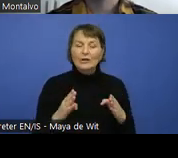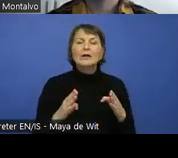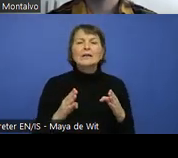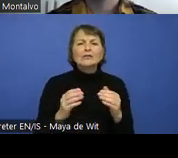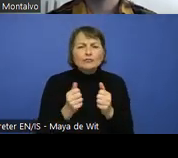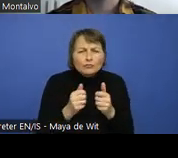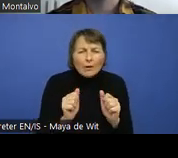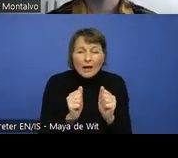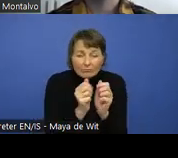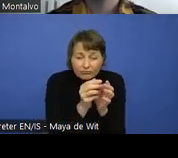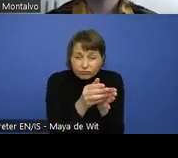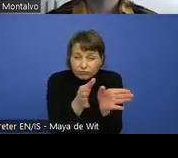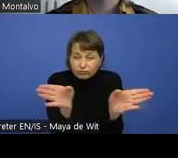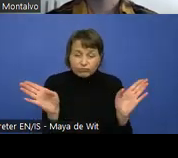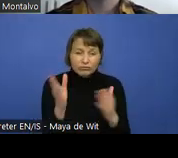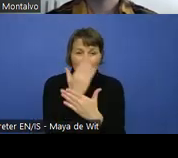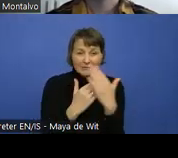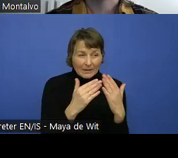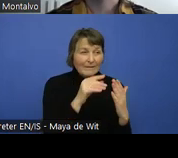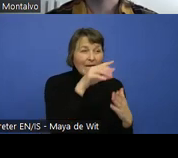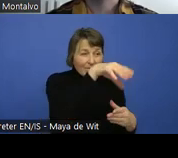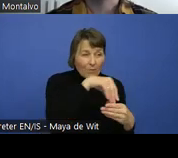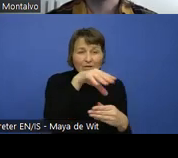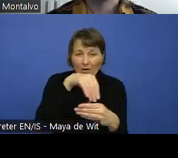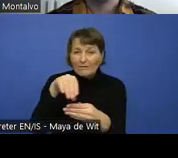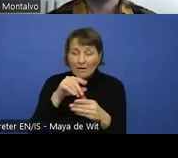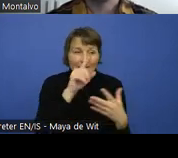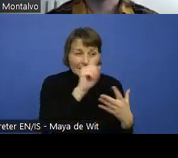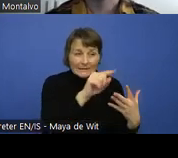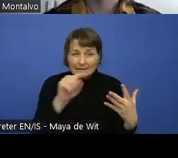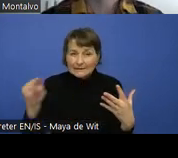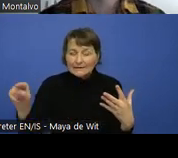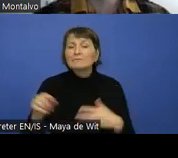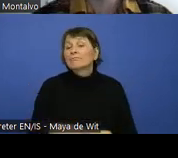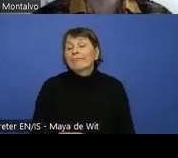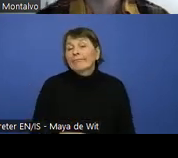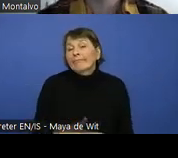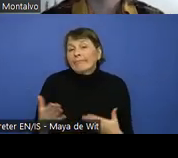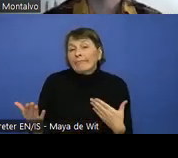spectrum as possible. It's very easy for us to focus on, I don't know, we have a friend or we have a colleague